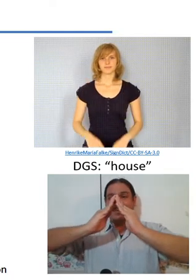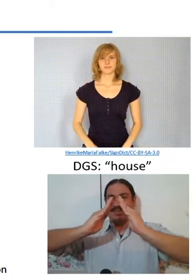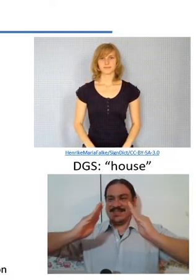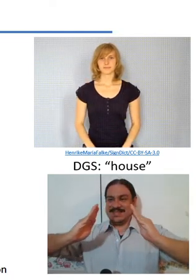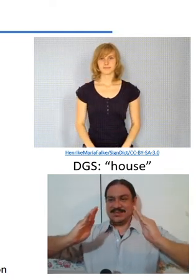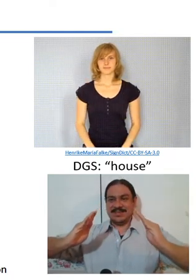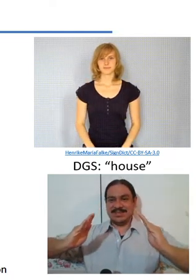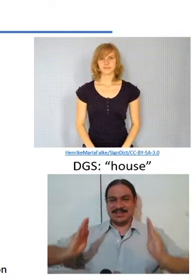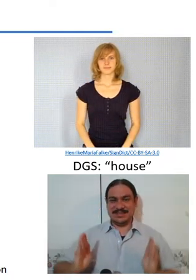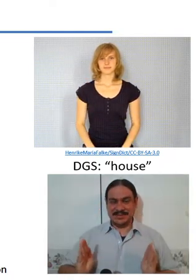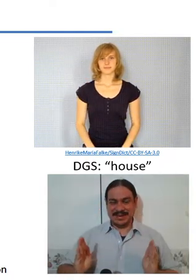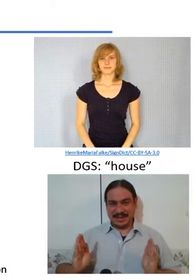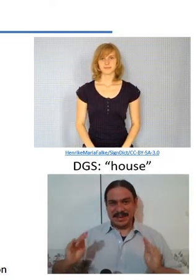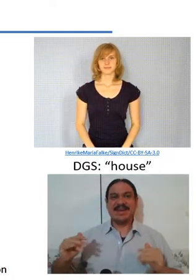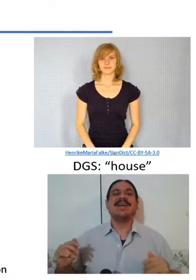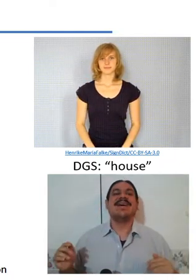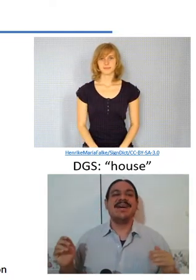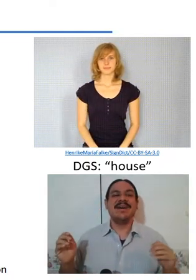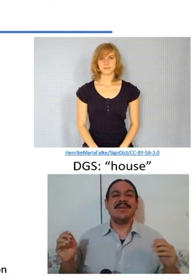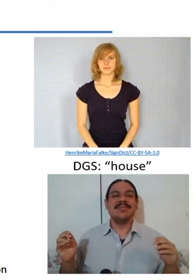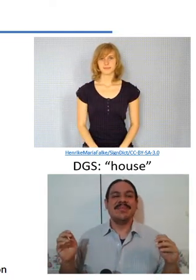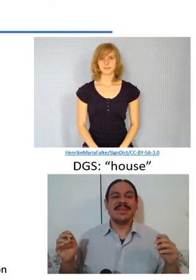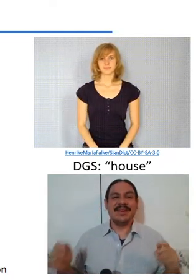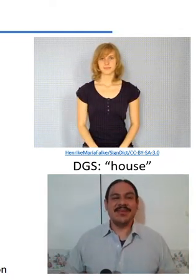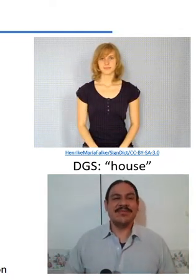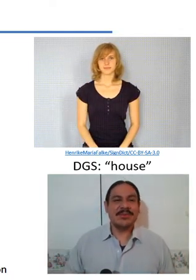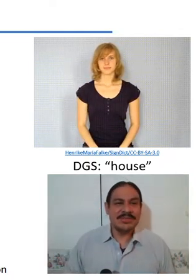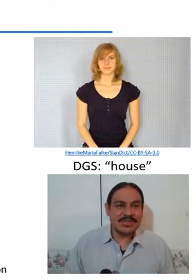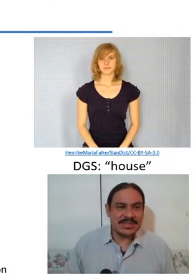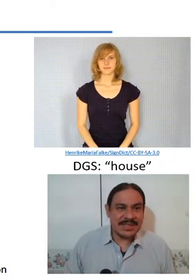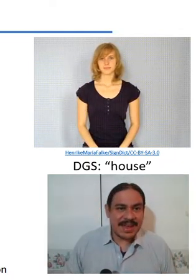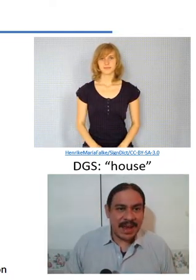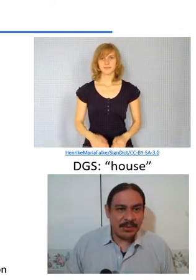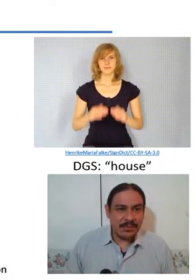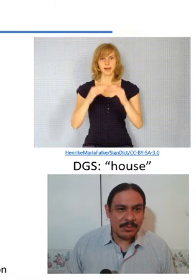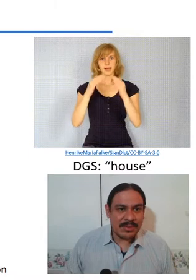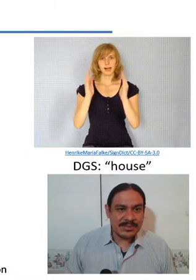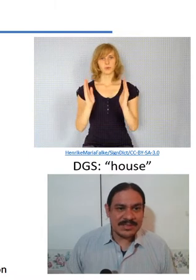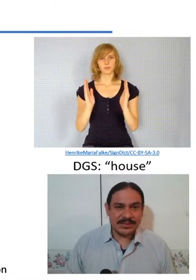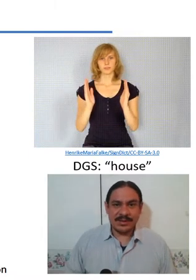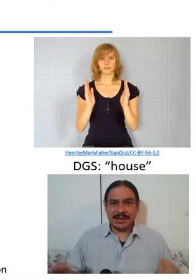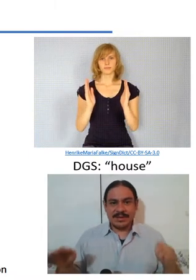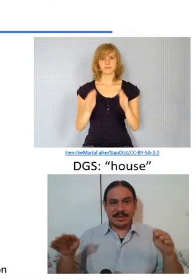would be totally down position and this would be slight rotation so